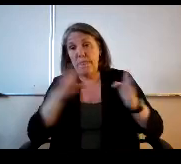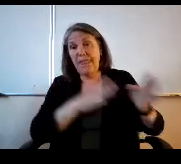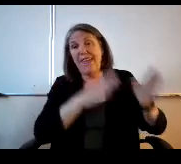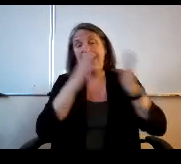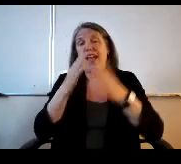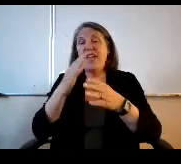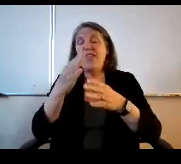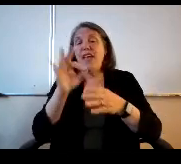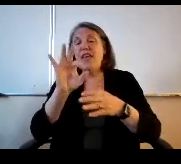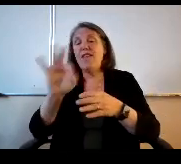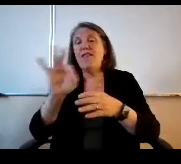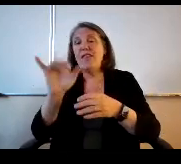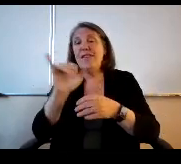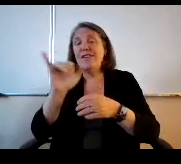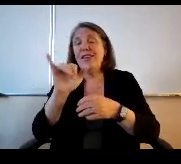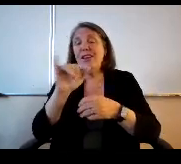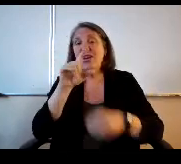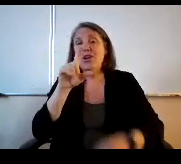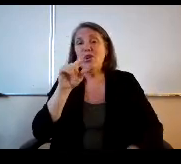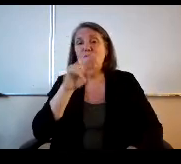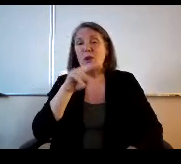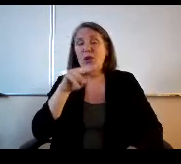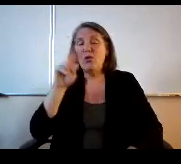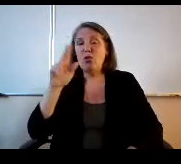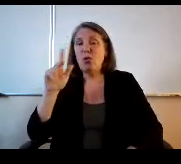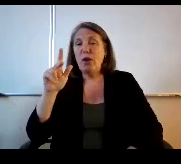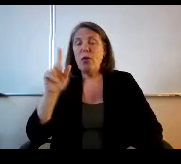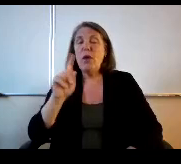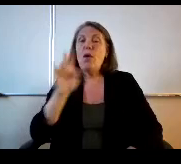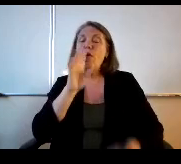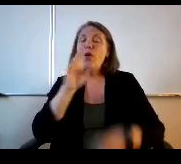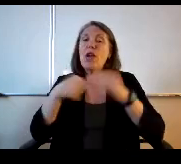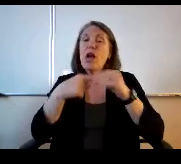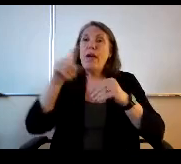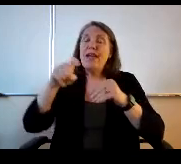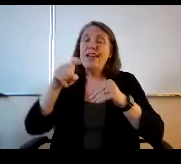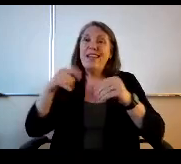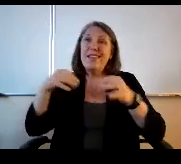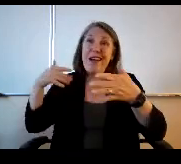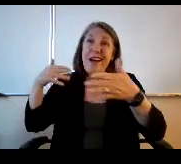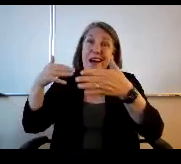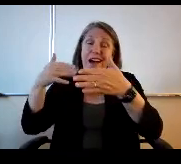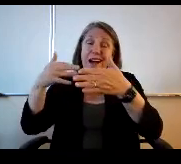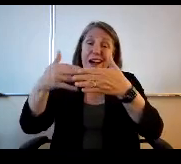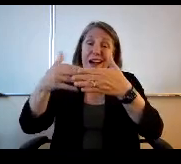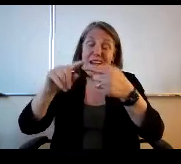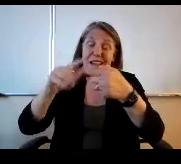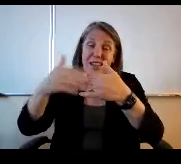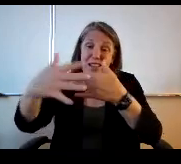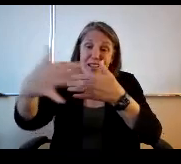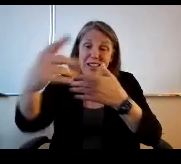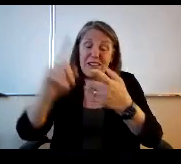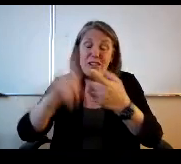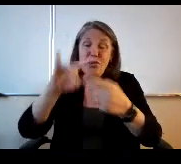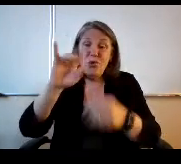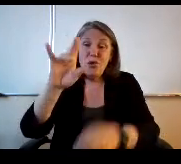needs all the way out to July of 2022. So these summer learning opportunities are written in the